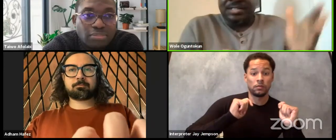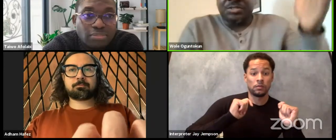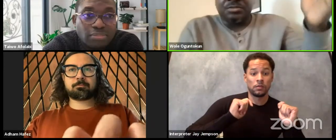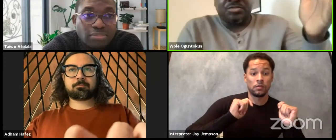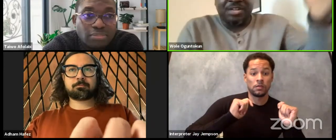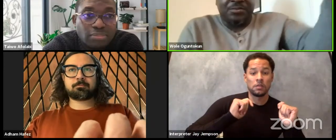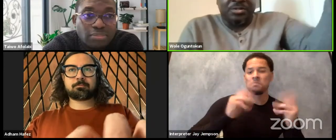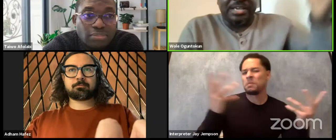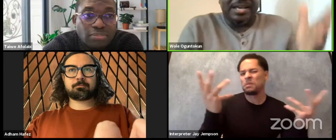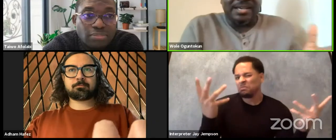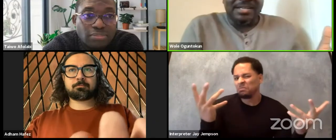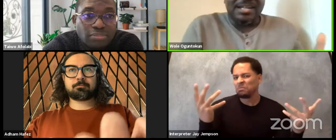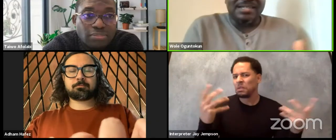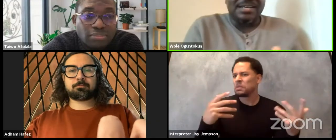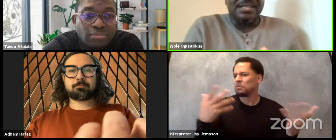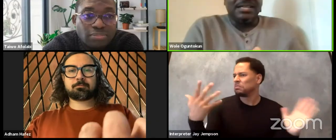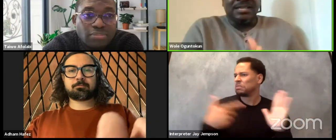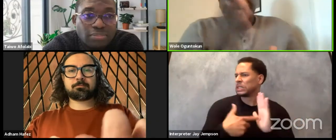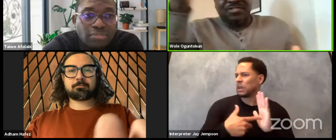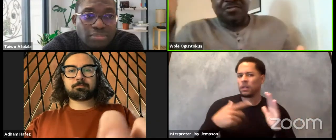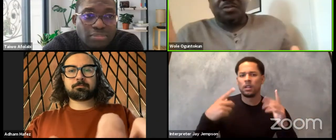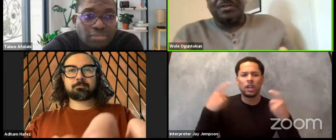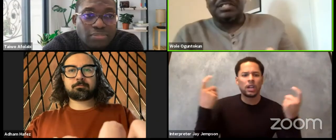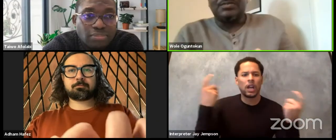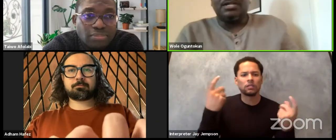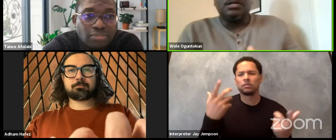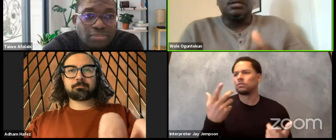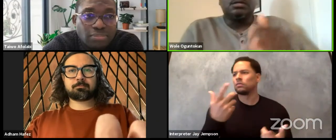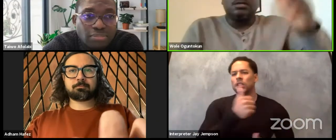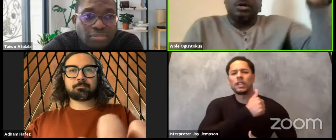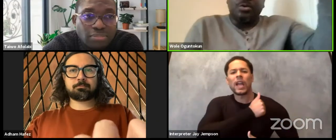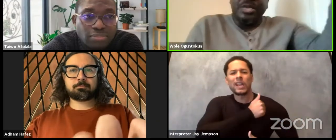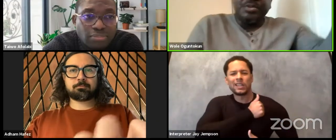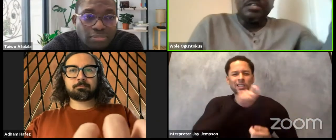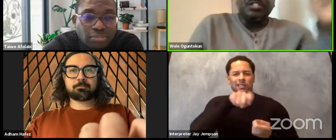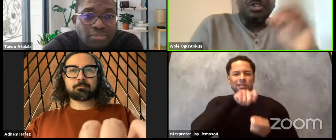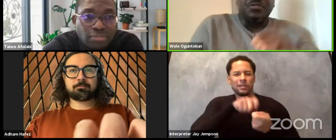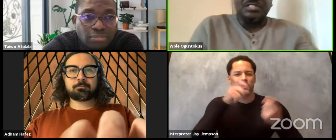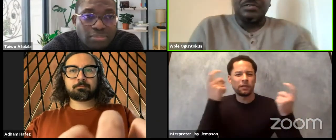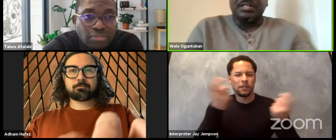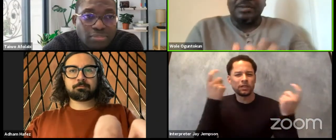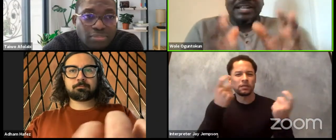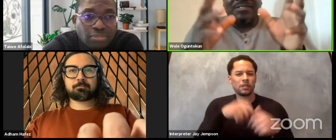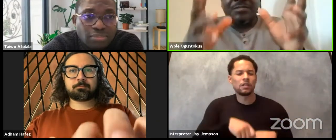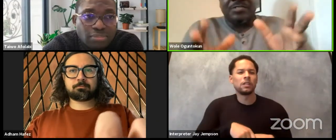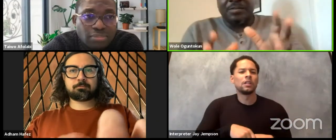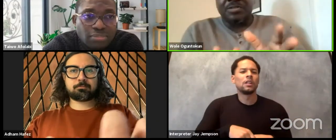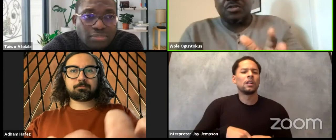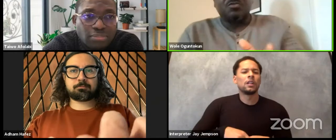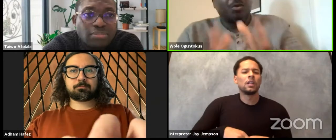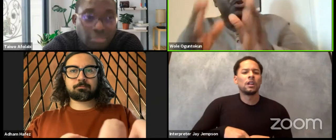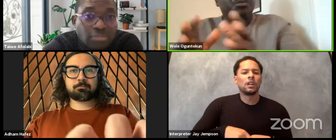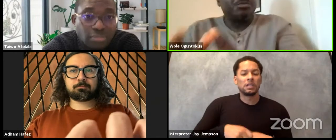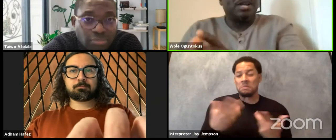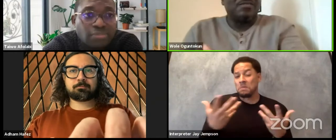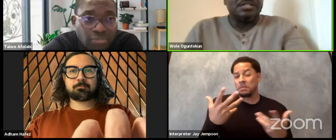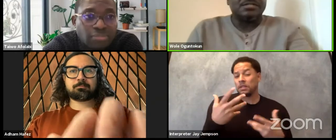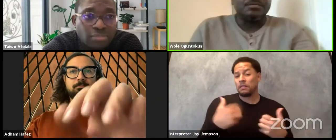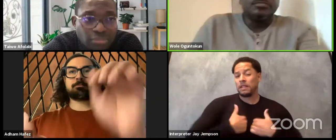I don't know, Stratford here in Canada, Stratford Festival or maybe the Shaw Festival, they might have living dramaturgs but we know people have this.